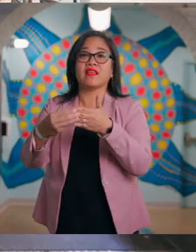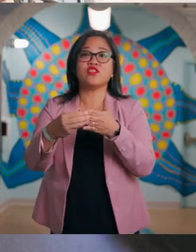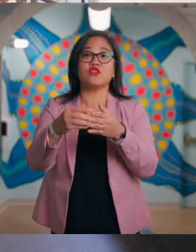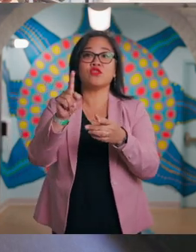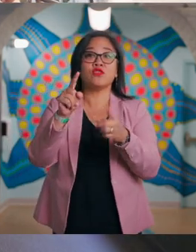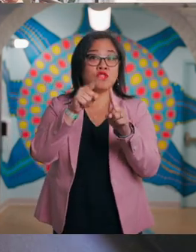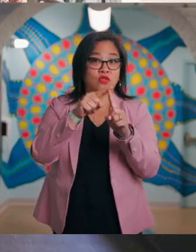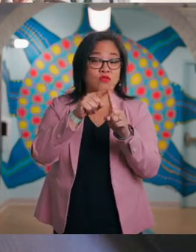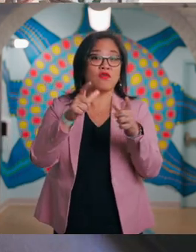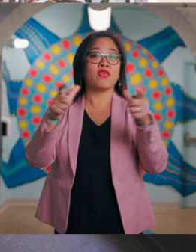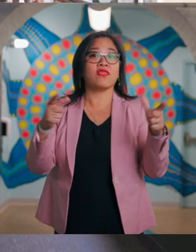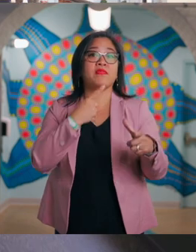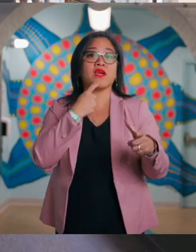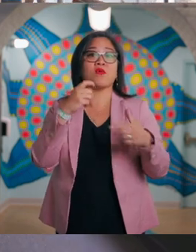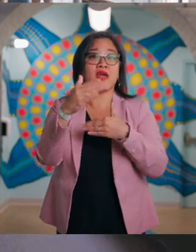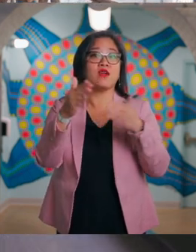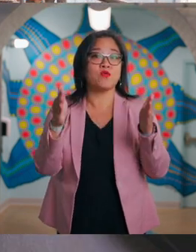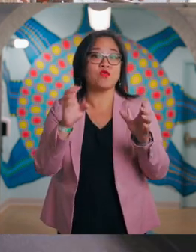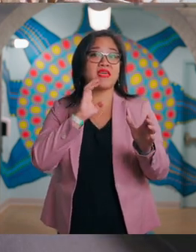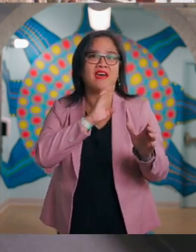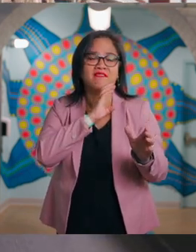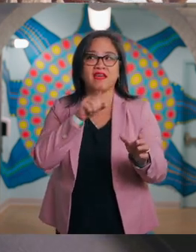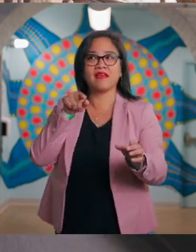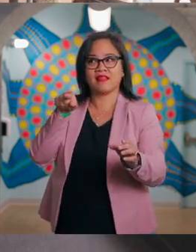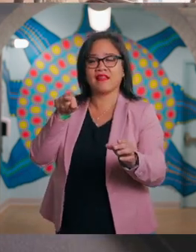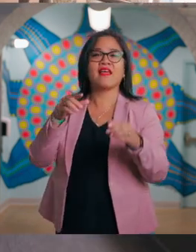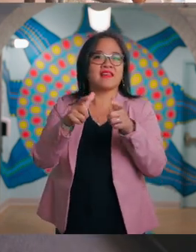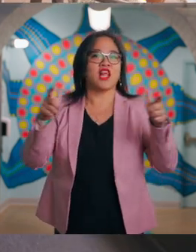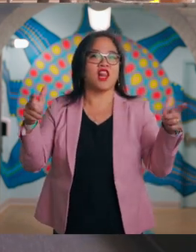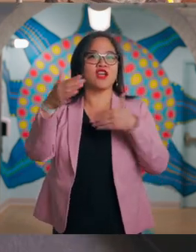To the right of the front entrance beyond the bird sculpture is a rubber mat ramp that leads you to the Big Red Room Cafe,